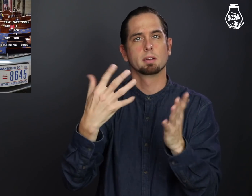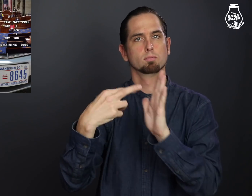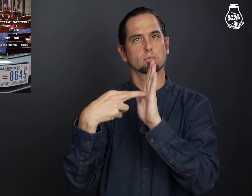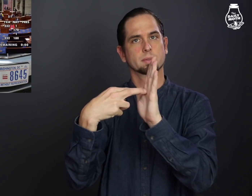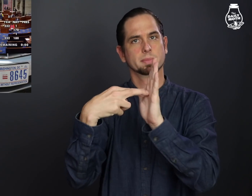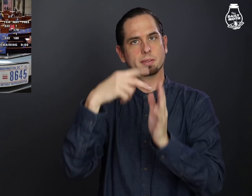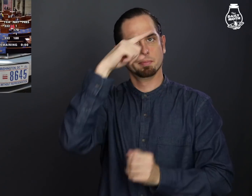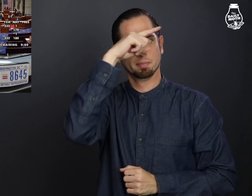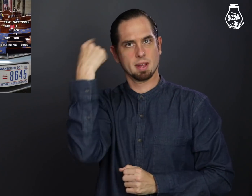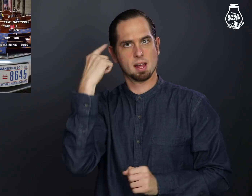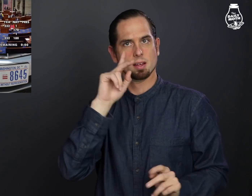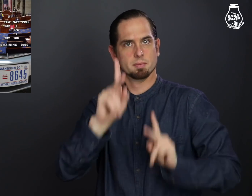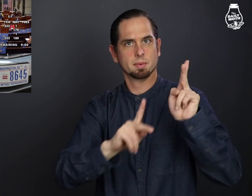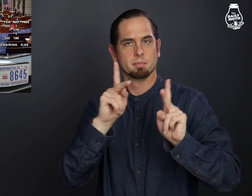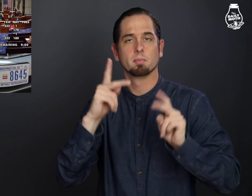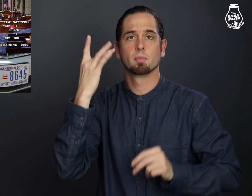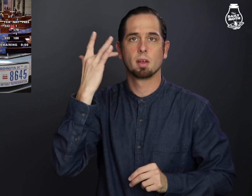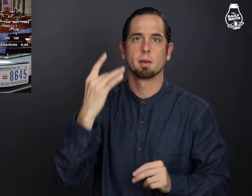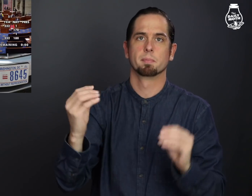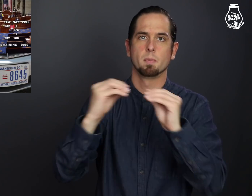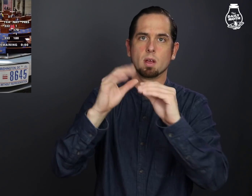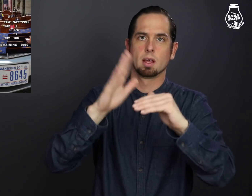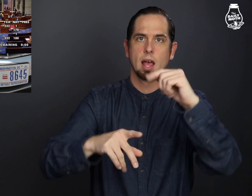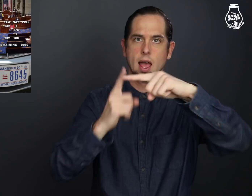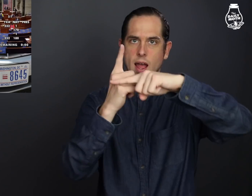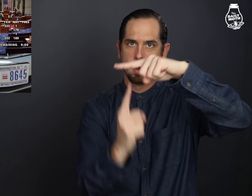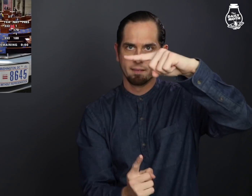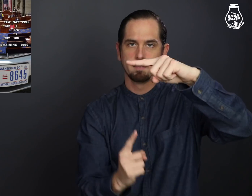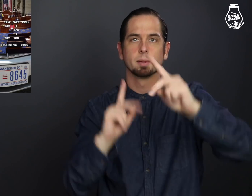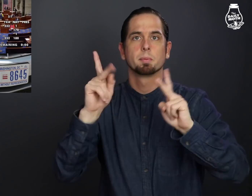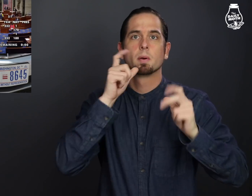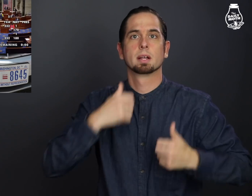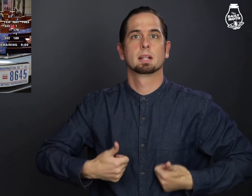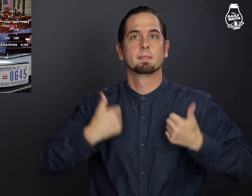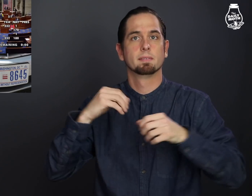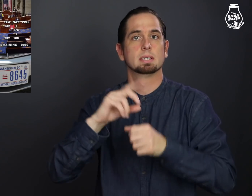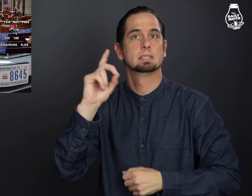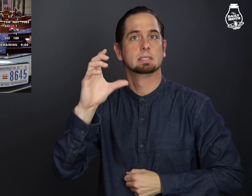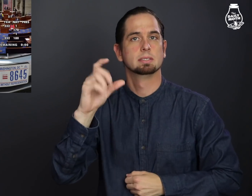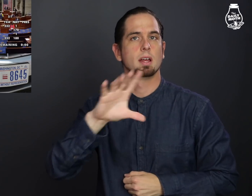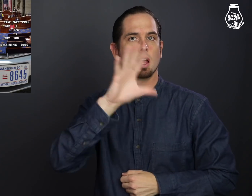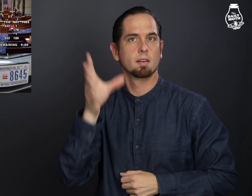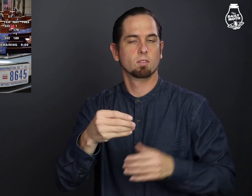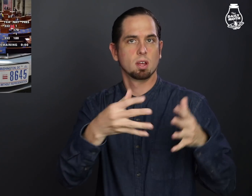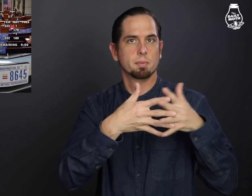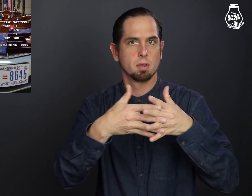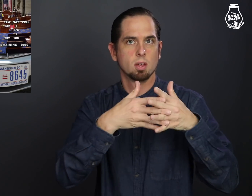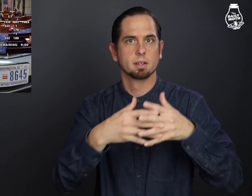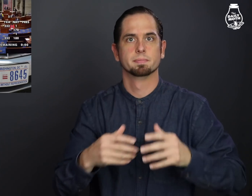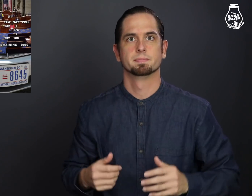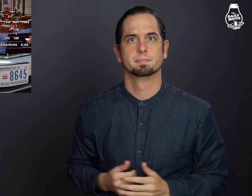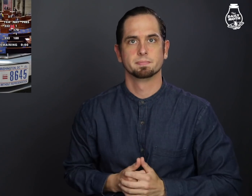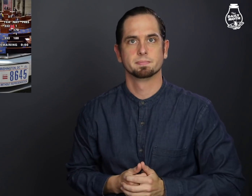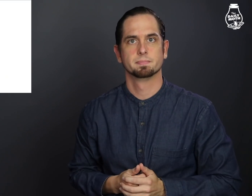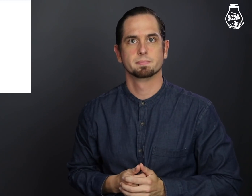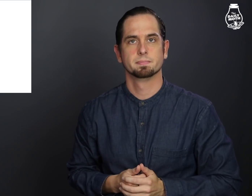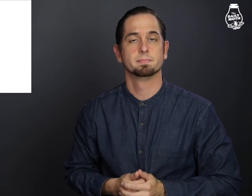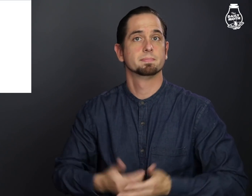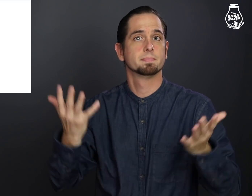it's about Black representation because more than half of D.C. residents are African-American.